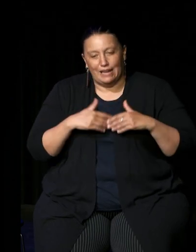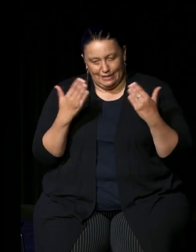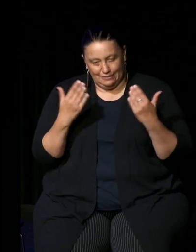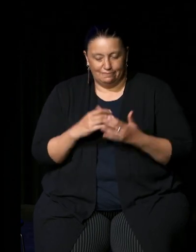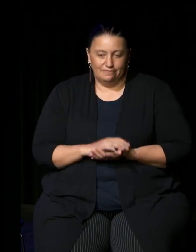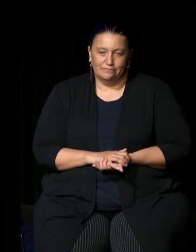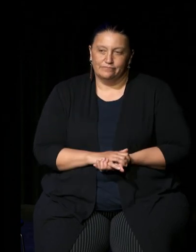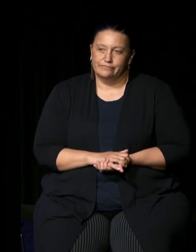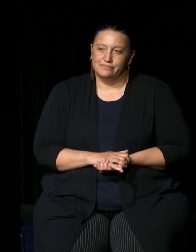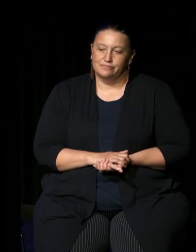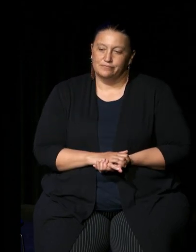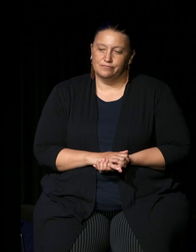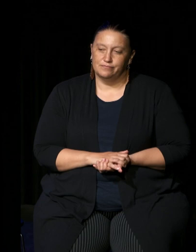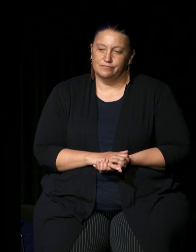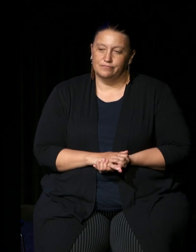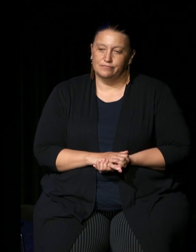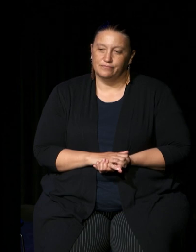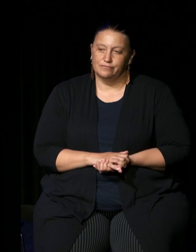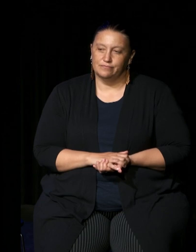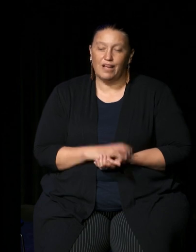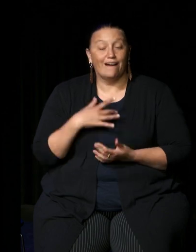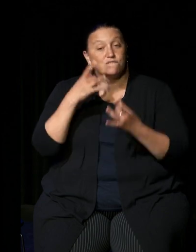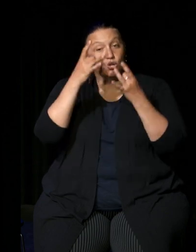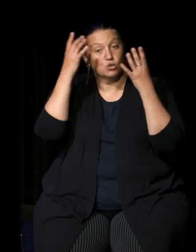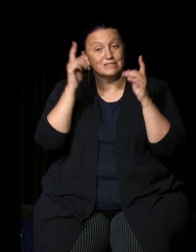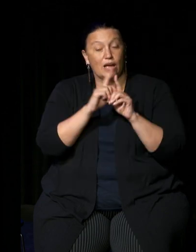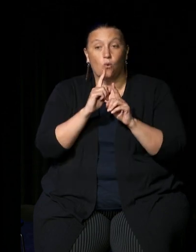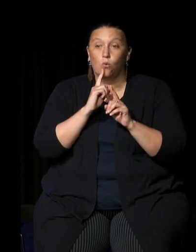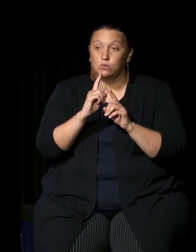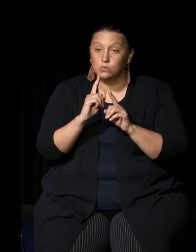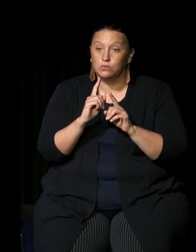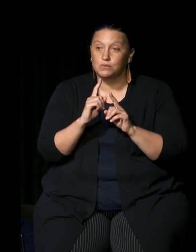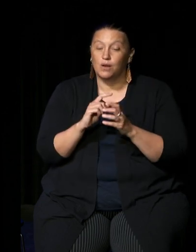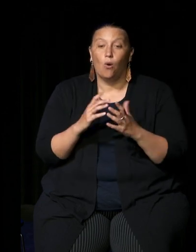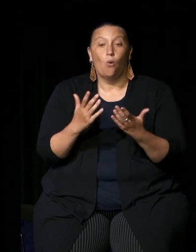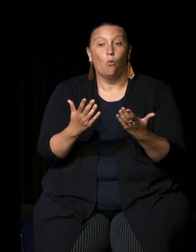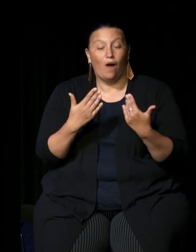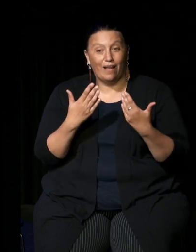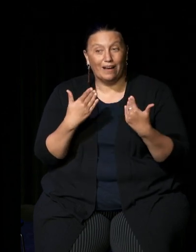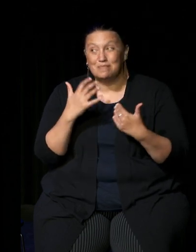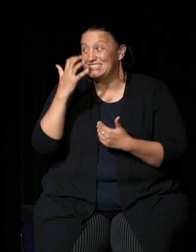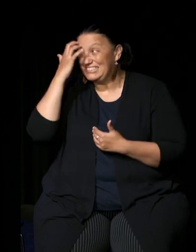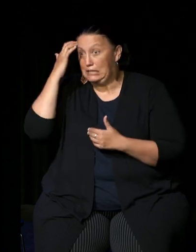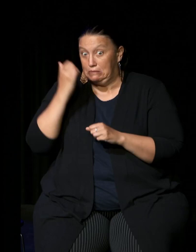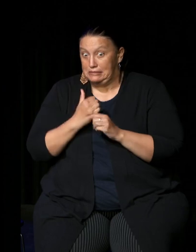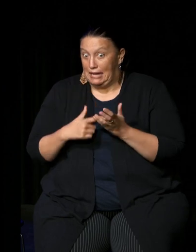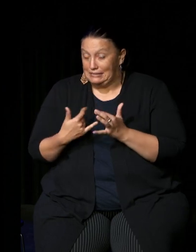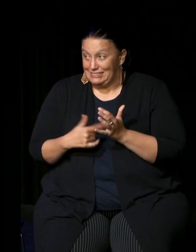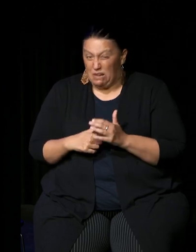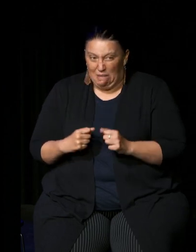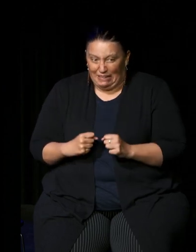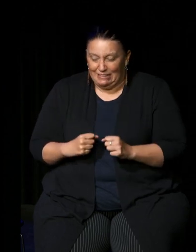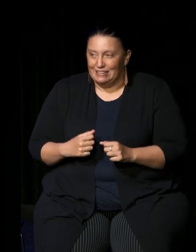and I forgot to say welcome distinguished guest okay and Mark too